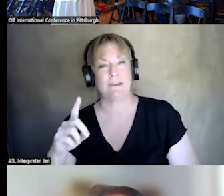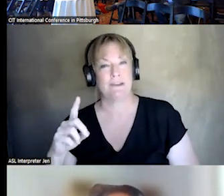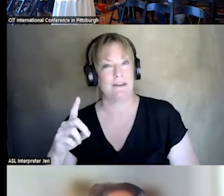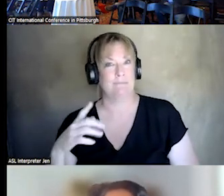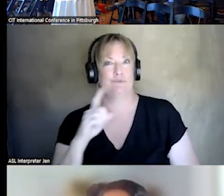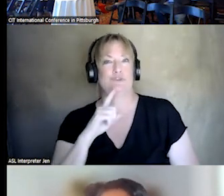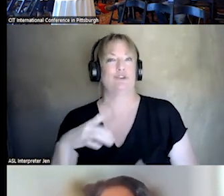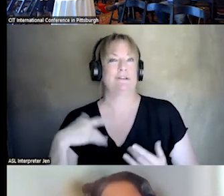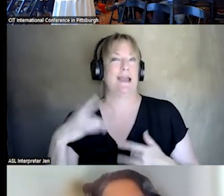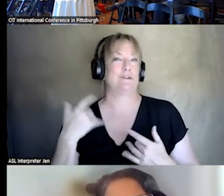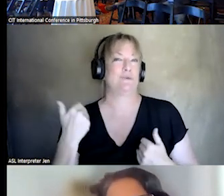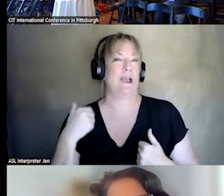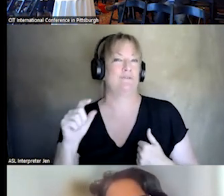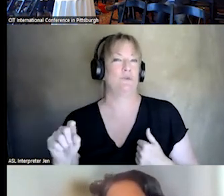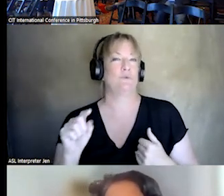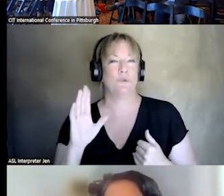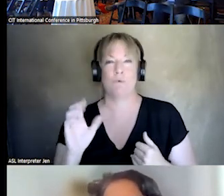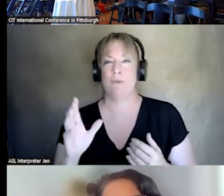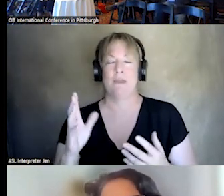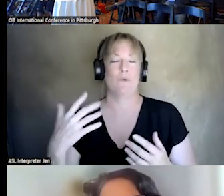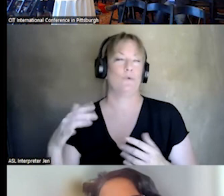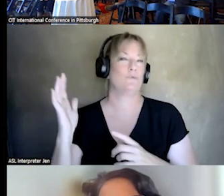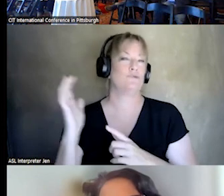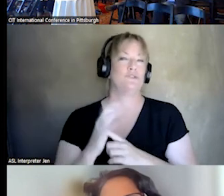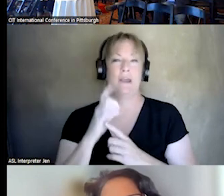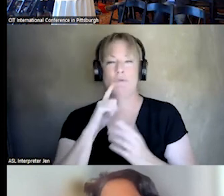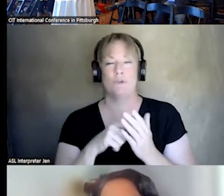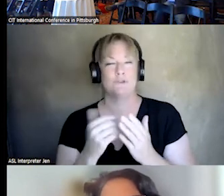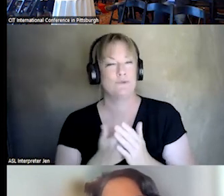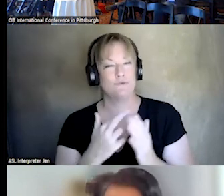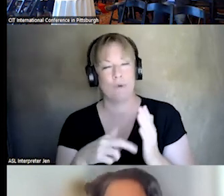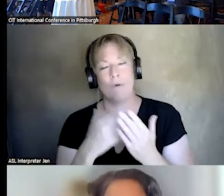I KNOW YOU WILL BE REMARKABLE IN THIS NEW HOLE. THANK YOU, THANK YOU, DOCTOR PINELS.